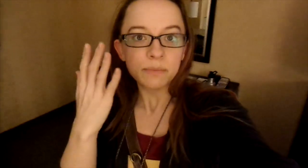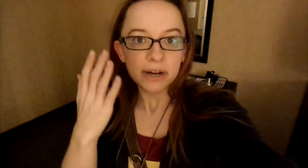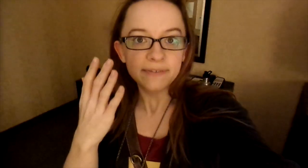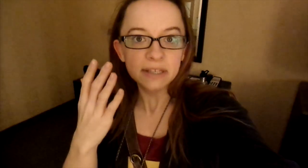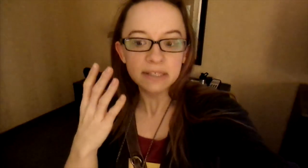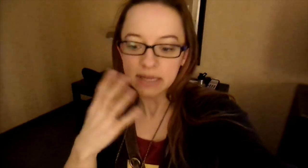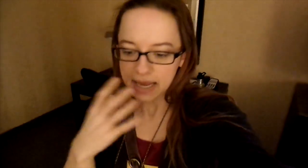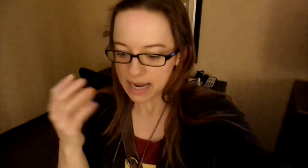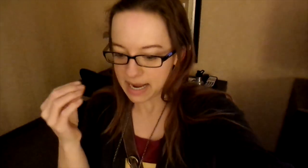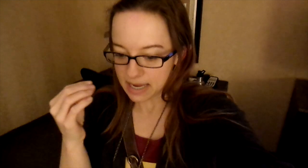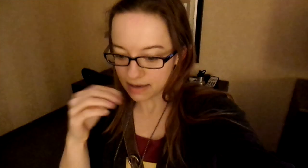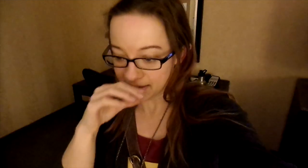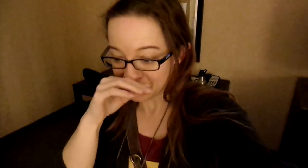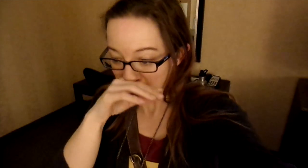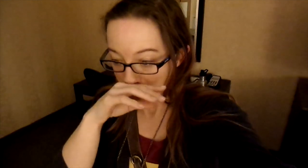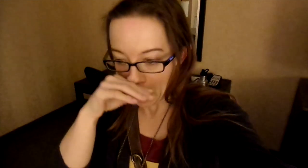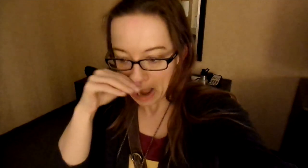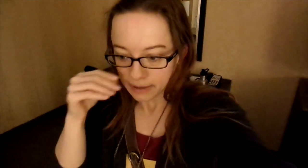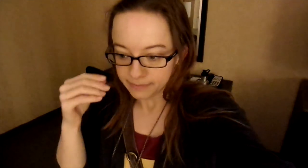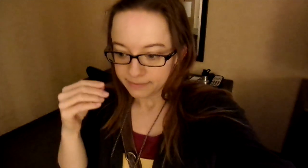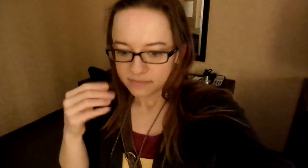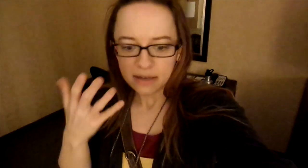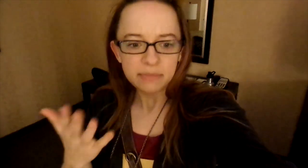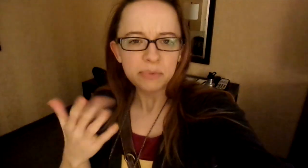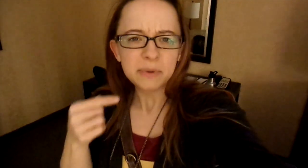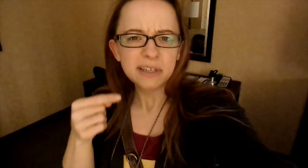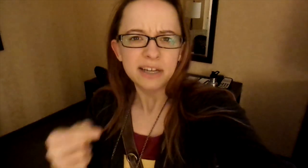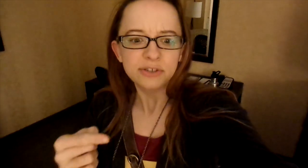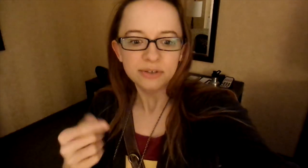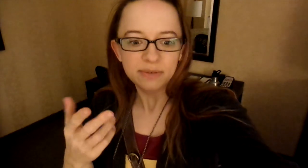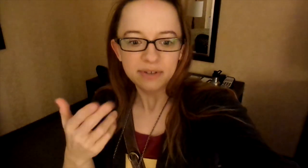breakfast and then maybe we can show